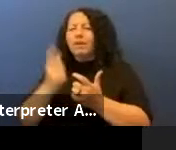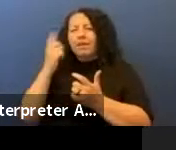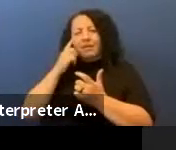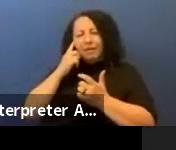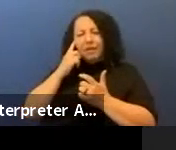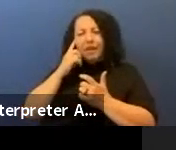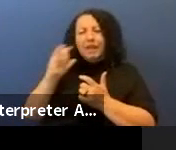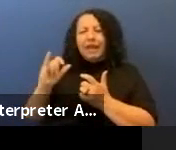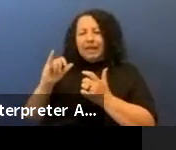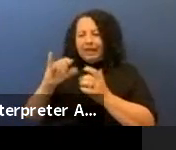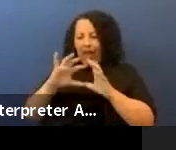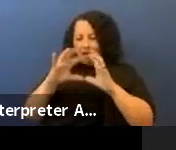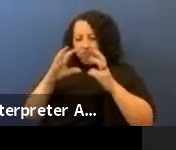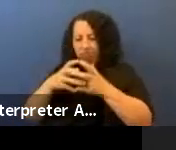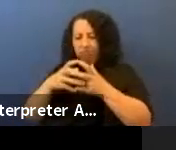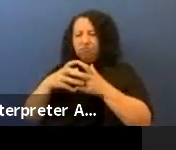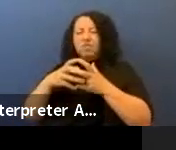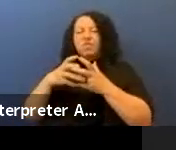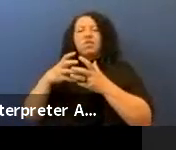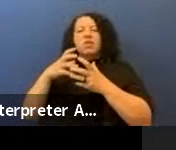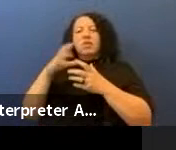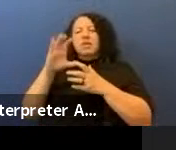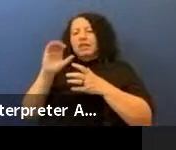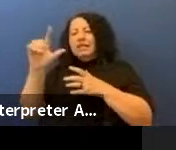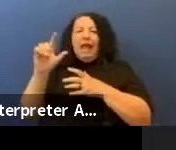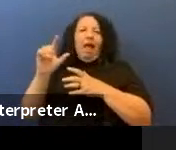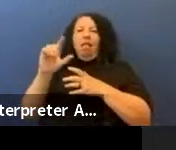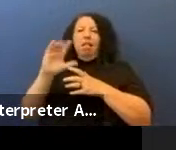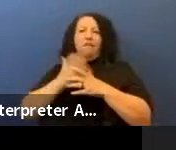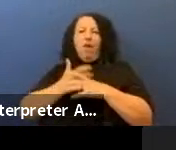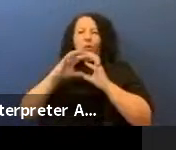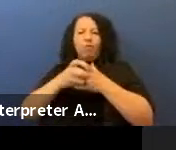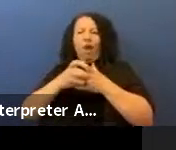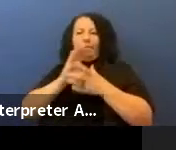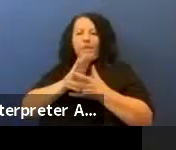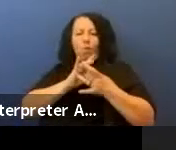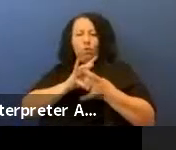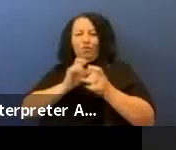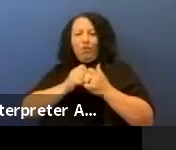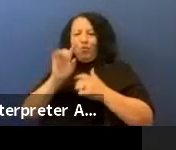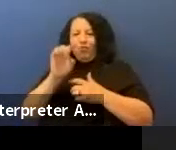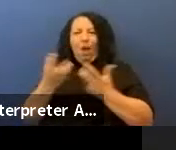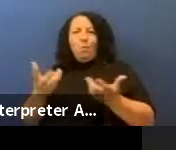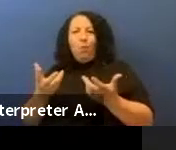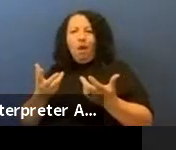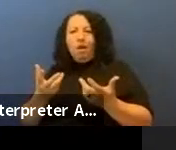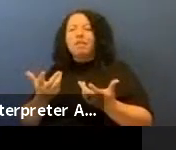in the solar system, or the cell of the tribe. What is their relationship with the tribe. Because I think that's an important